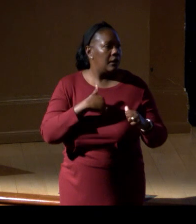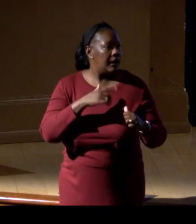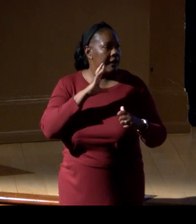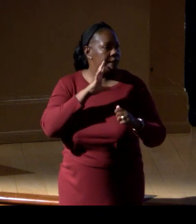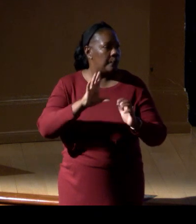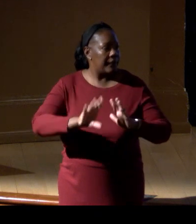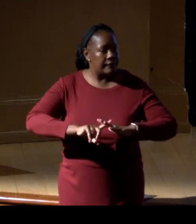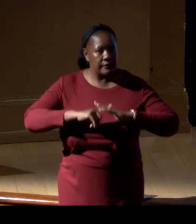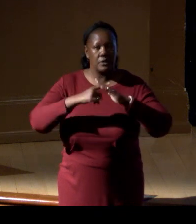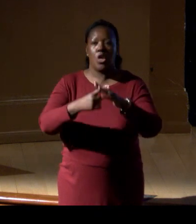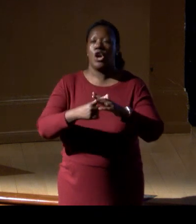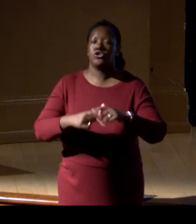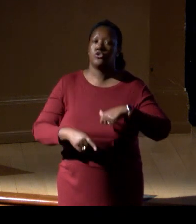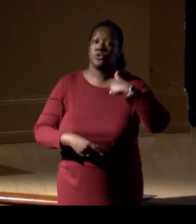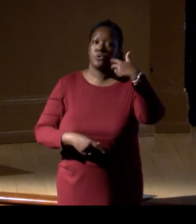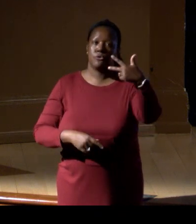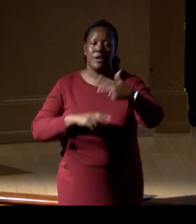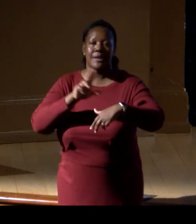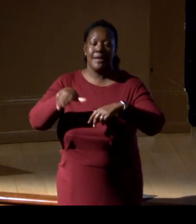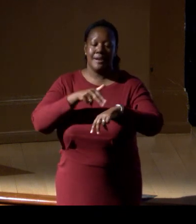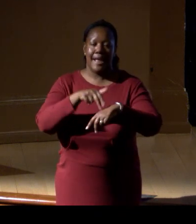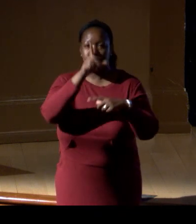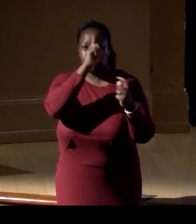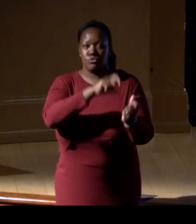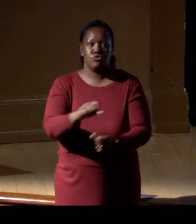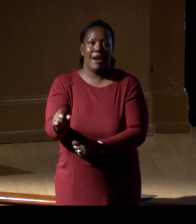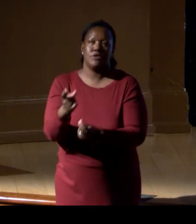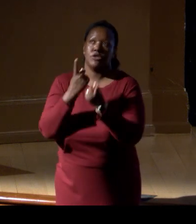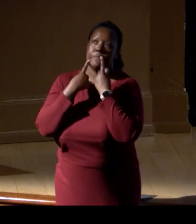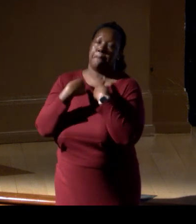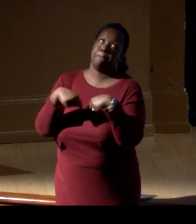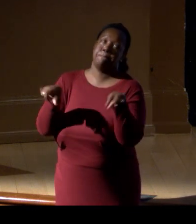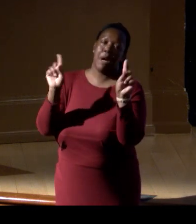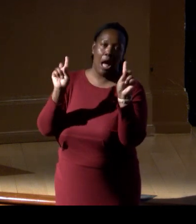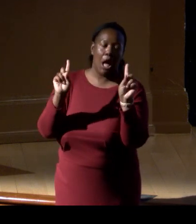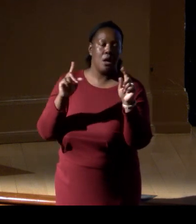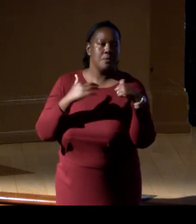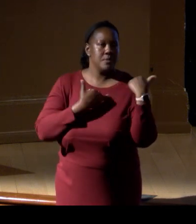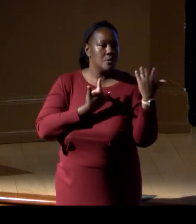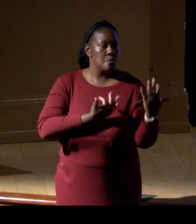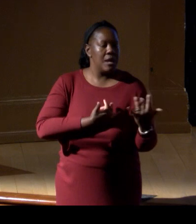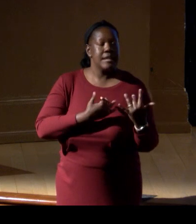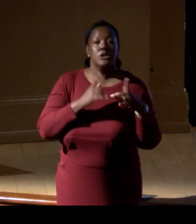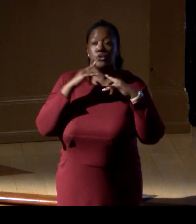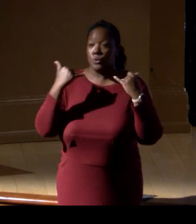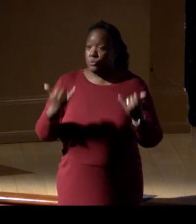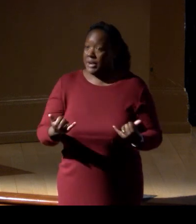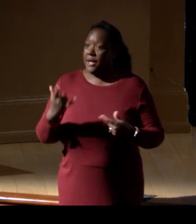This is so fantastic, so overdue. So now that everybody here is, you know,